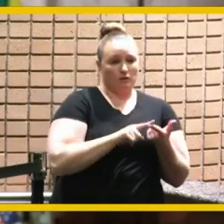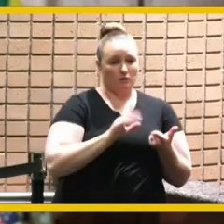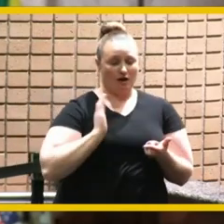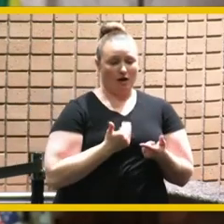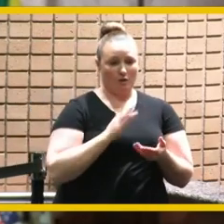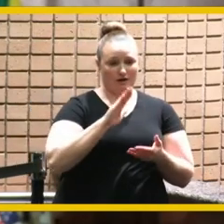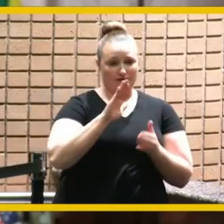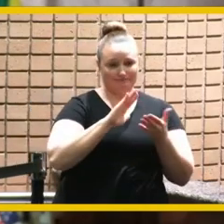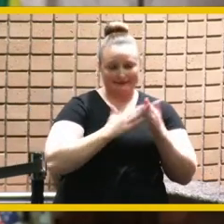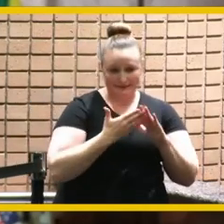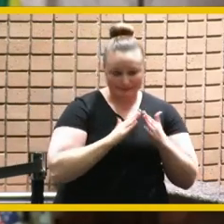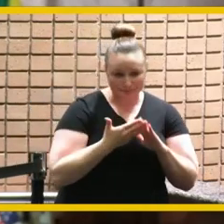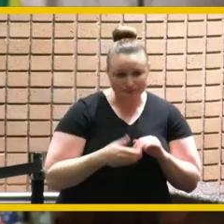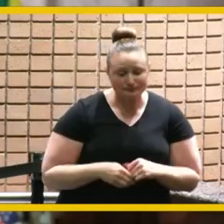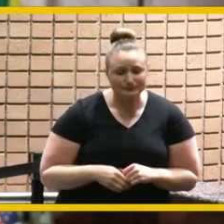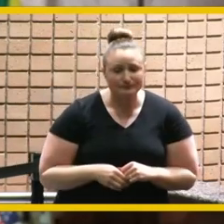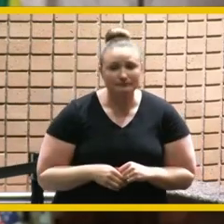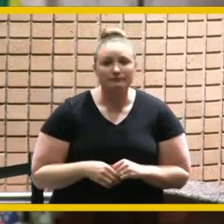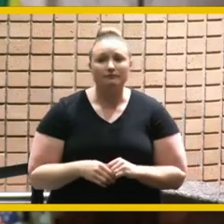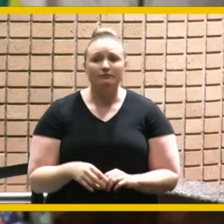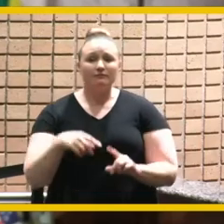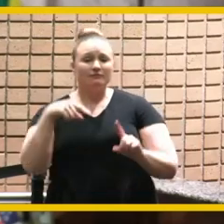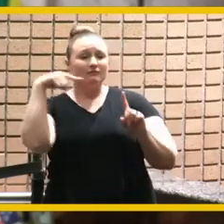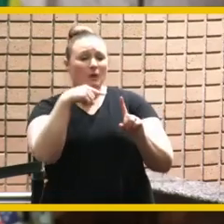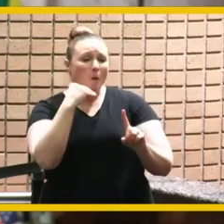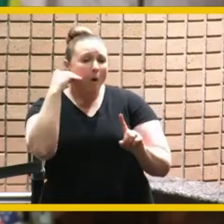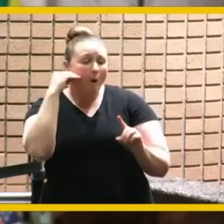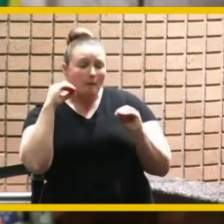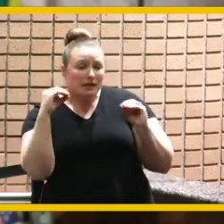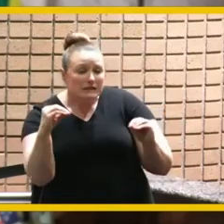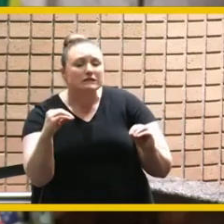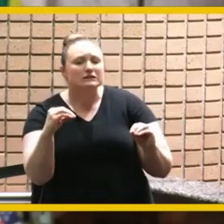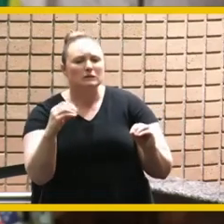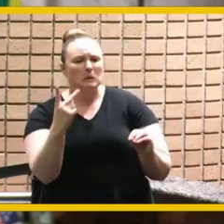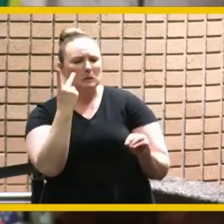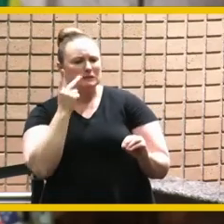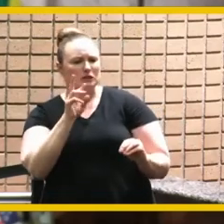homelessness that we've seen rusty's ability to bring people together and to get results